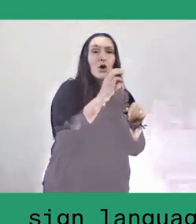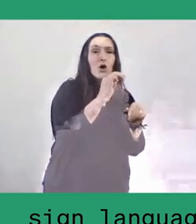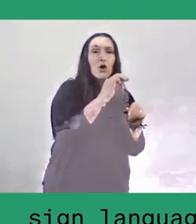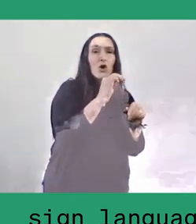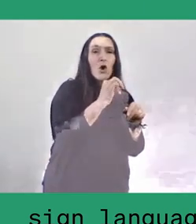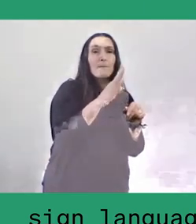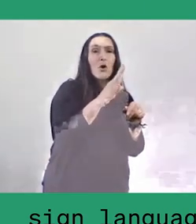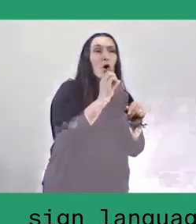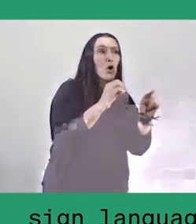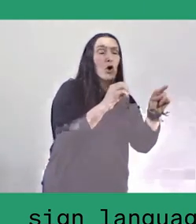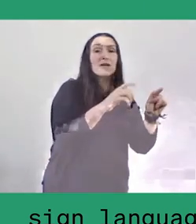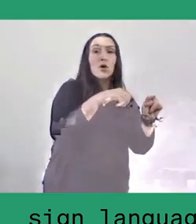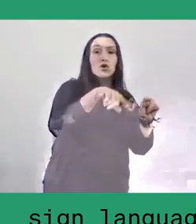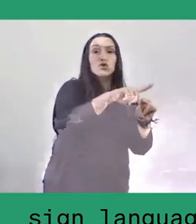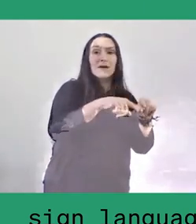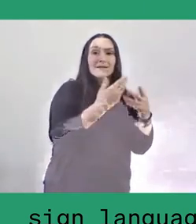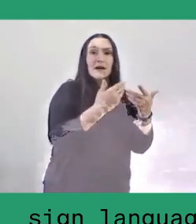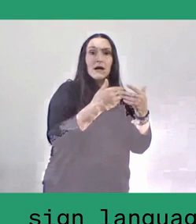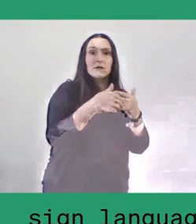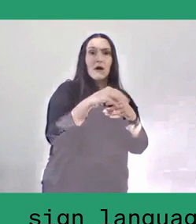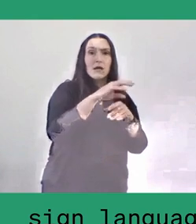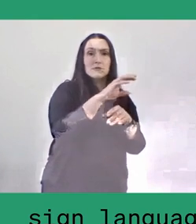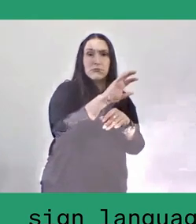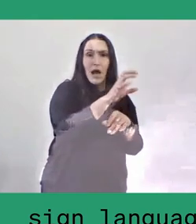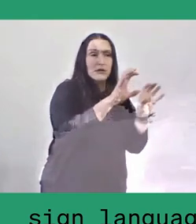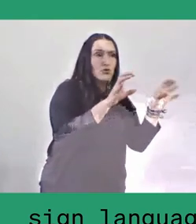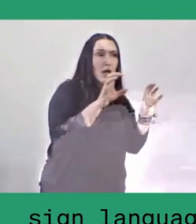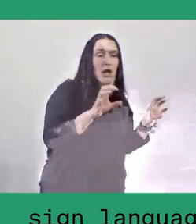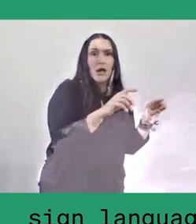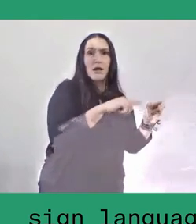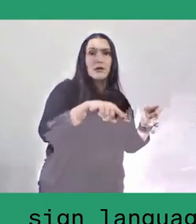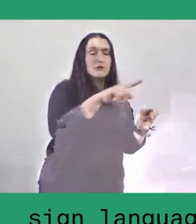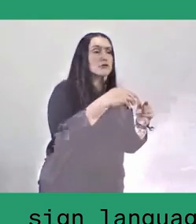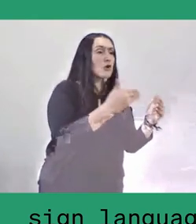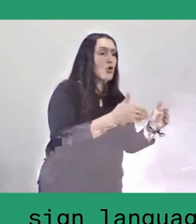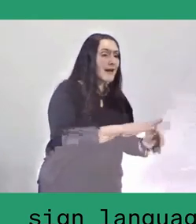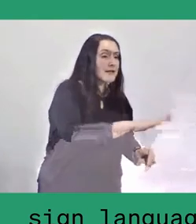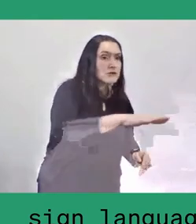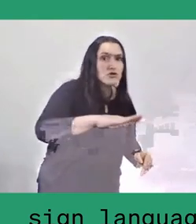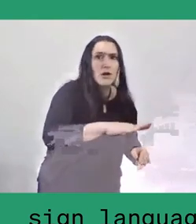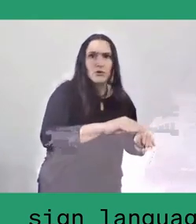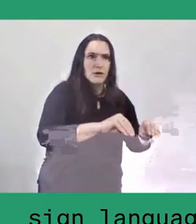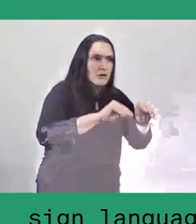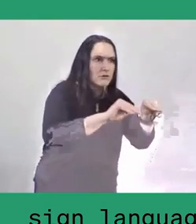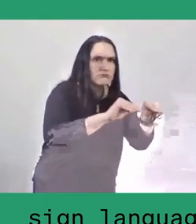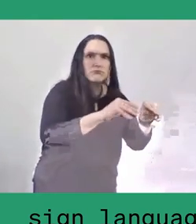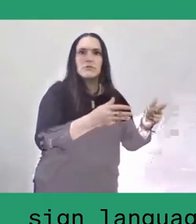leaving the left-behind children to be taken care of by the elderly.